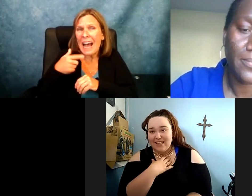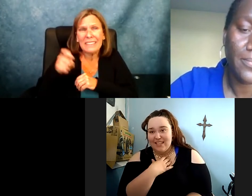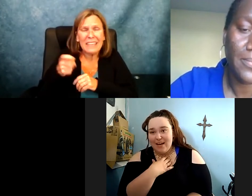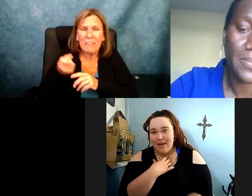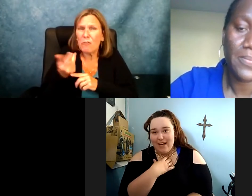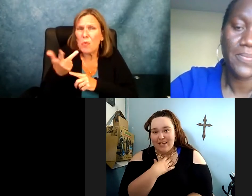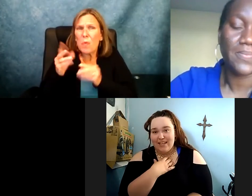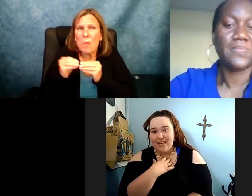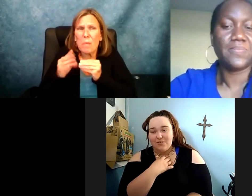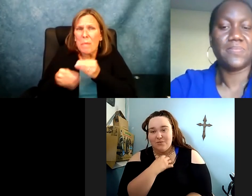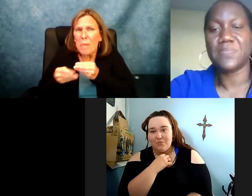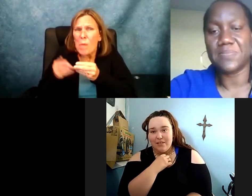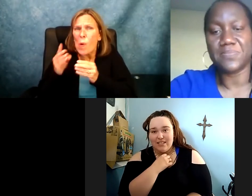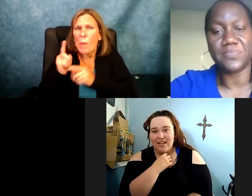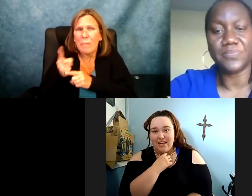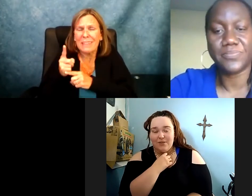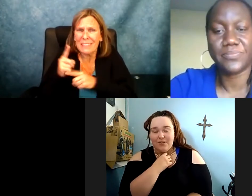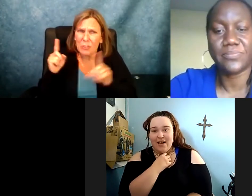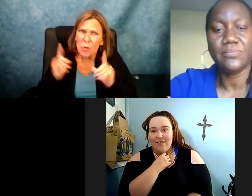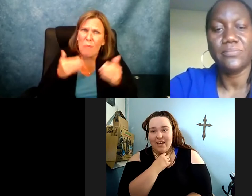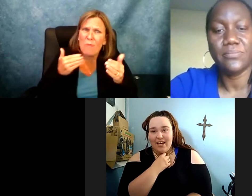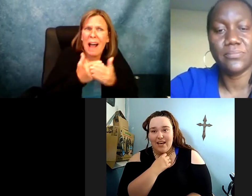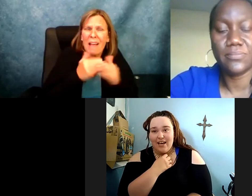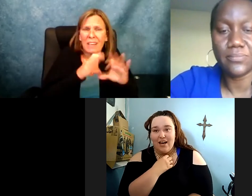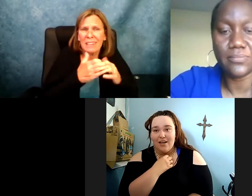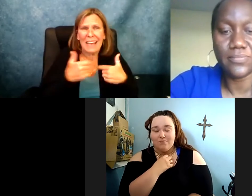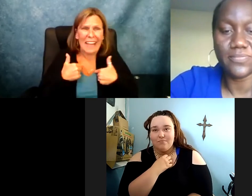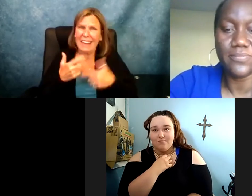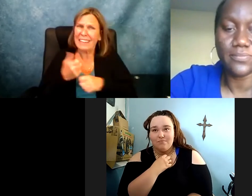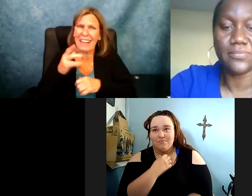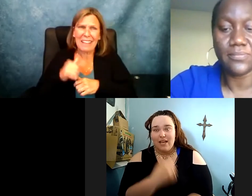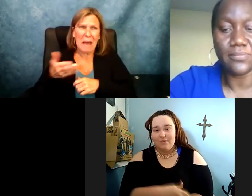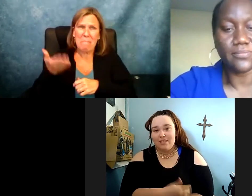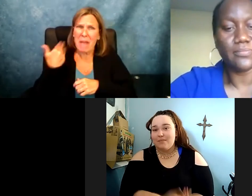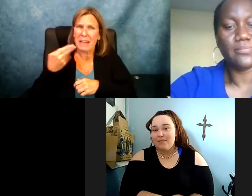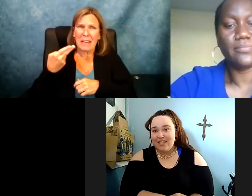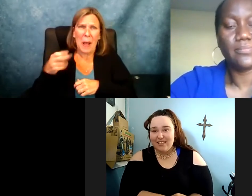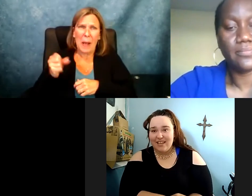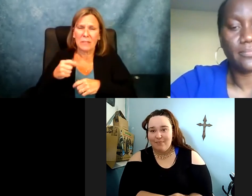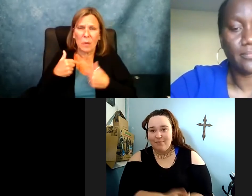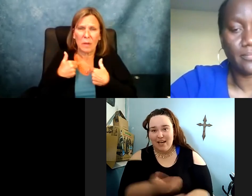me personally, it is just -- a few extra minutes to get to class. I personally needed that back